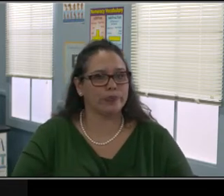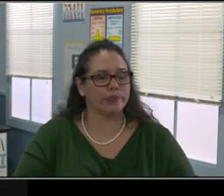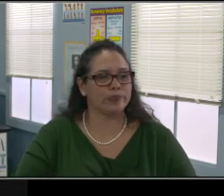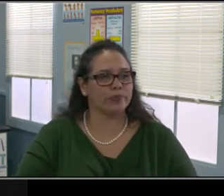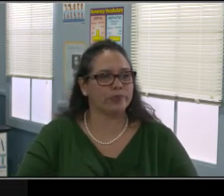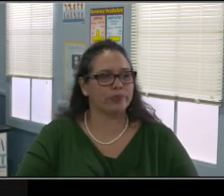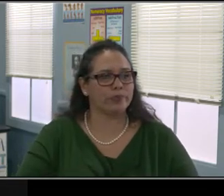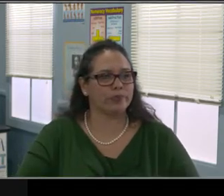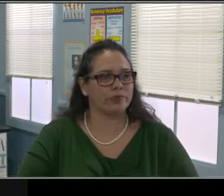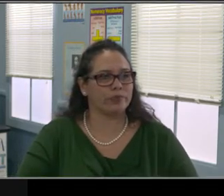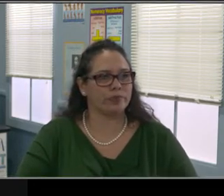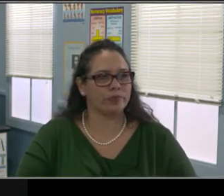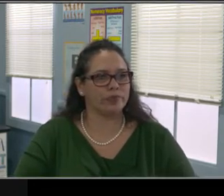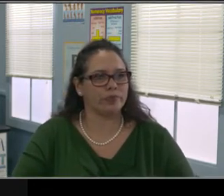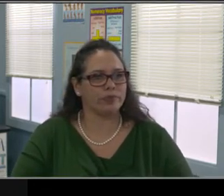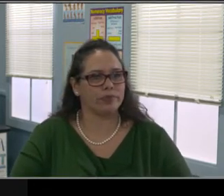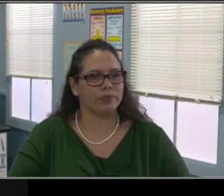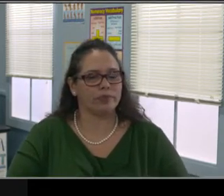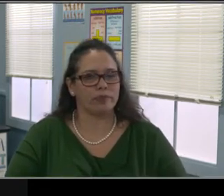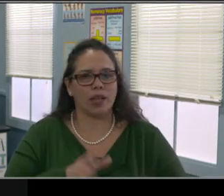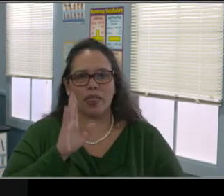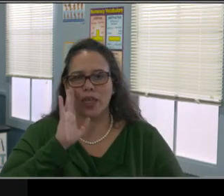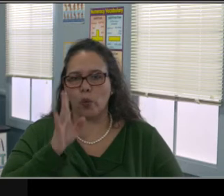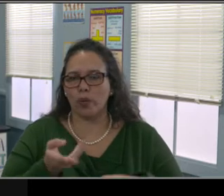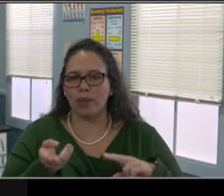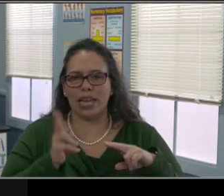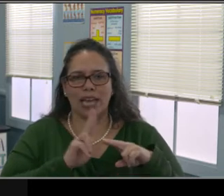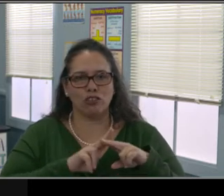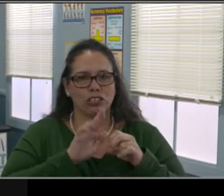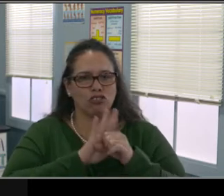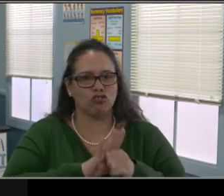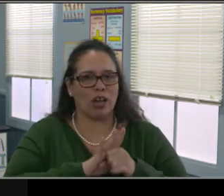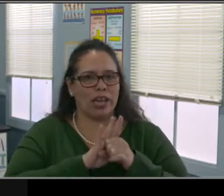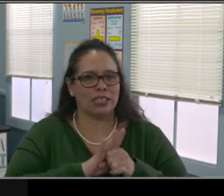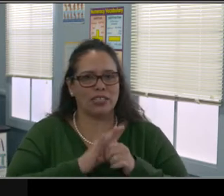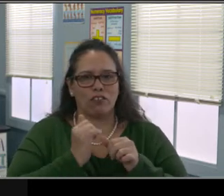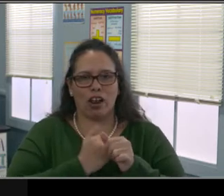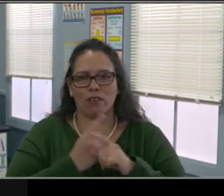there's household chores. Oh my son's home. Now he can clean out the garage.